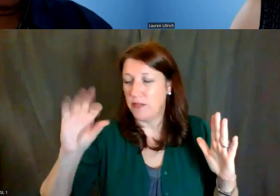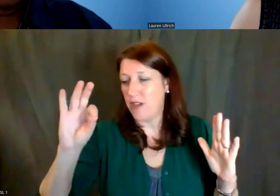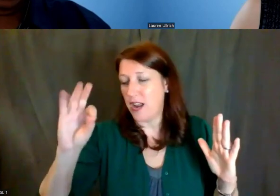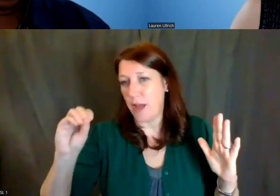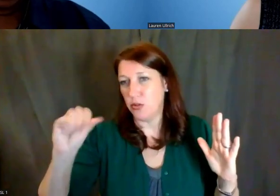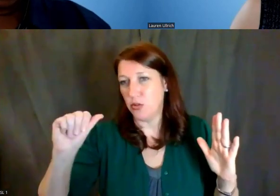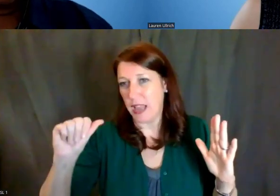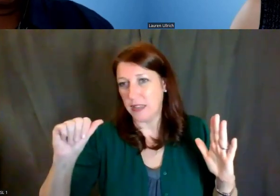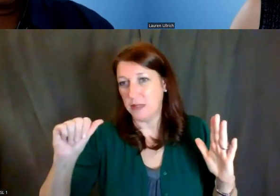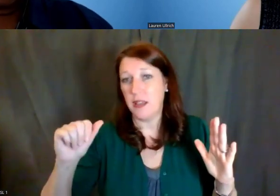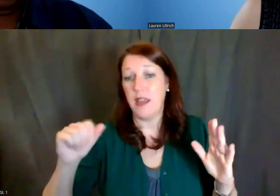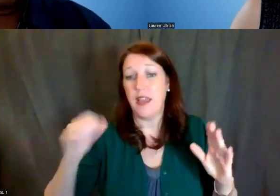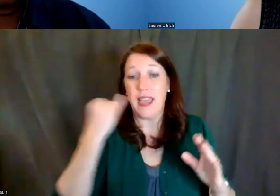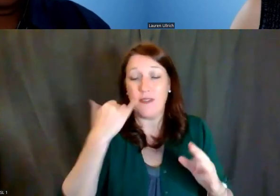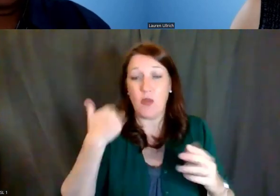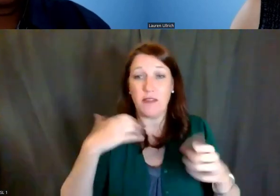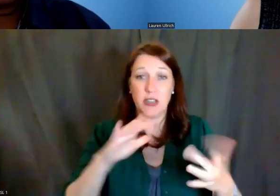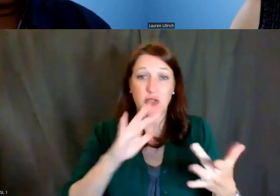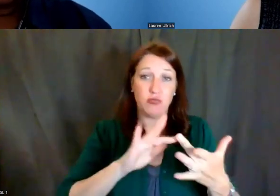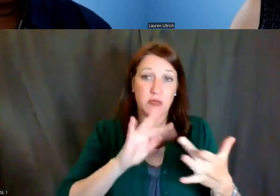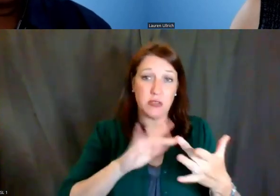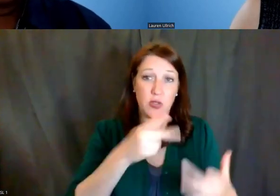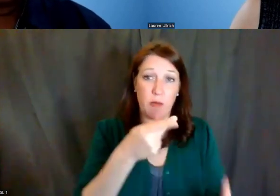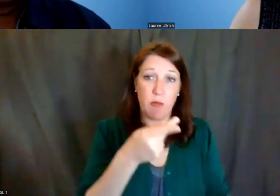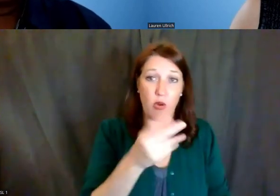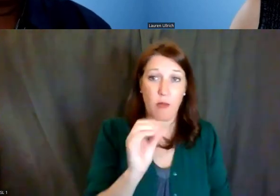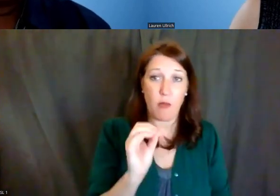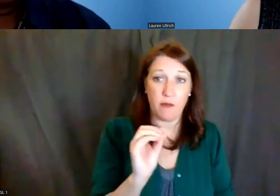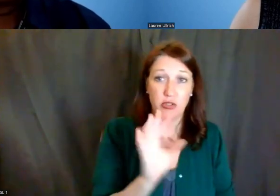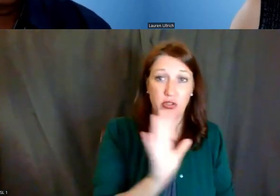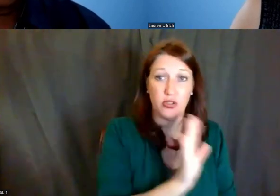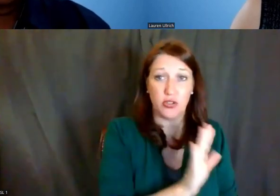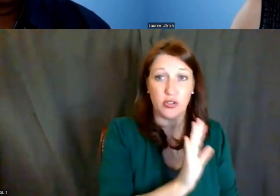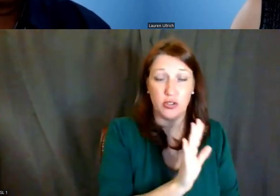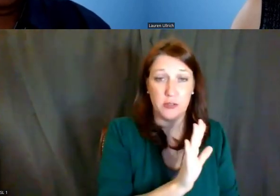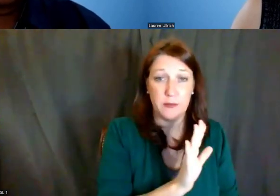to the program official who is normally identified